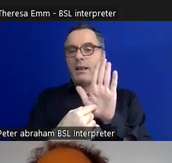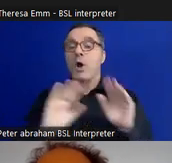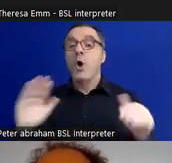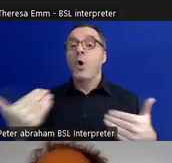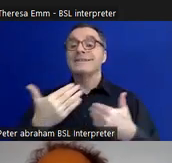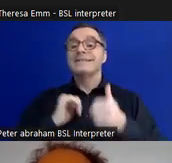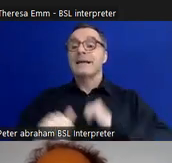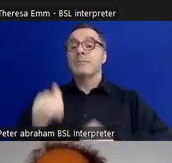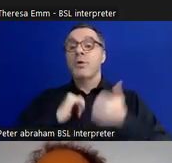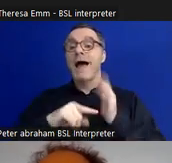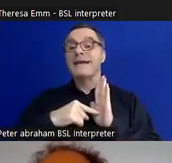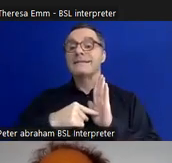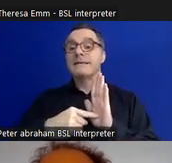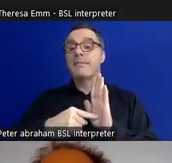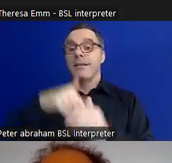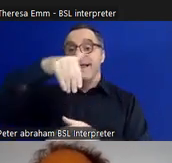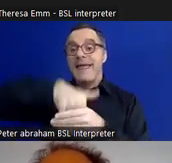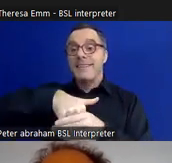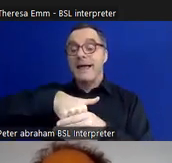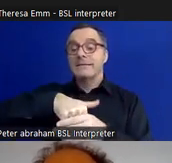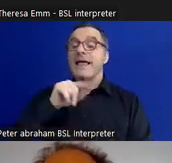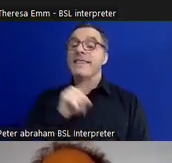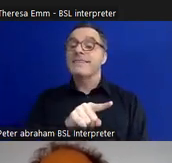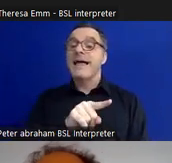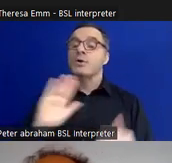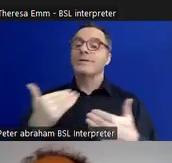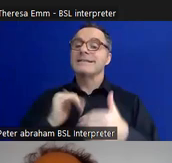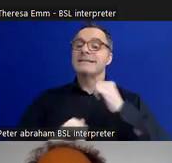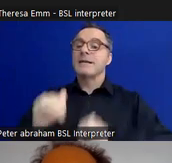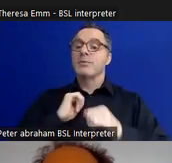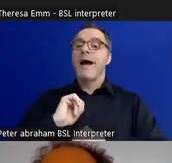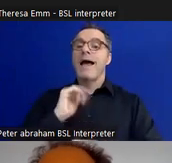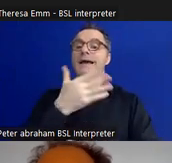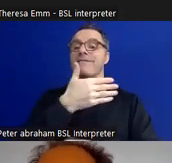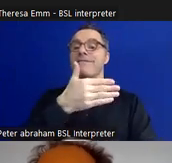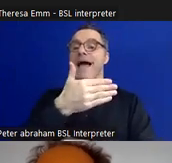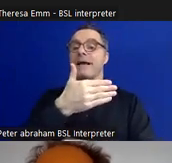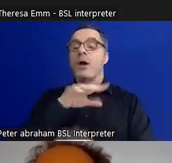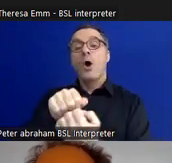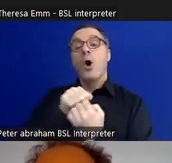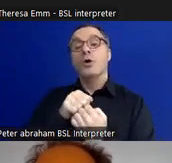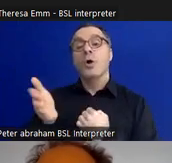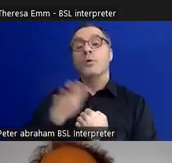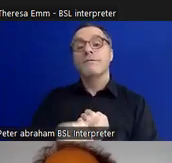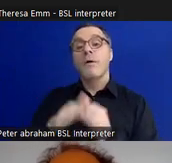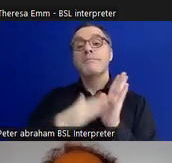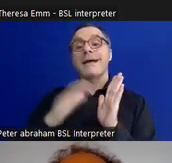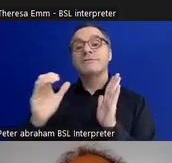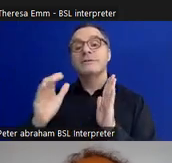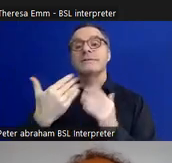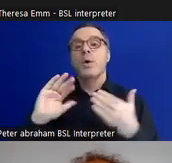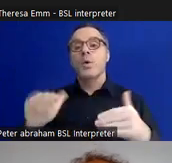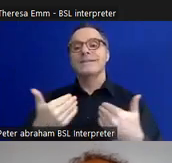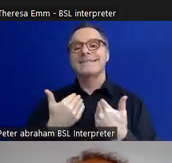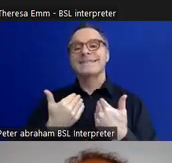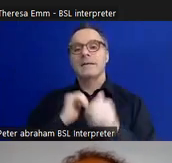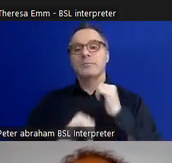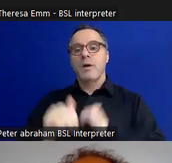within it. That's an Autistic Pride flag loan from members of Manchester Autistic Pride. Behind that,